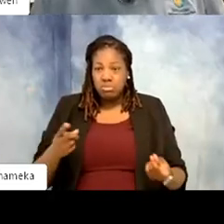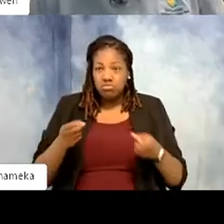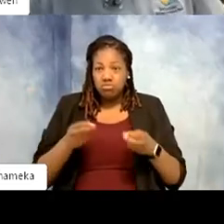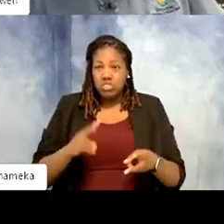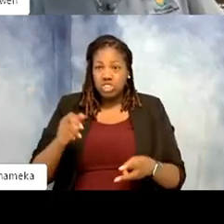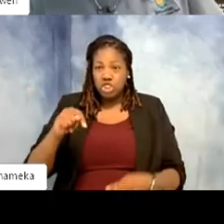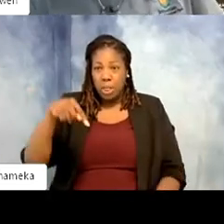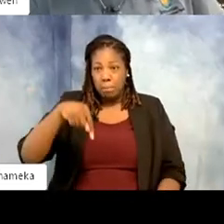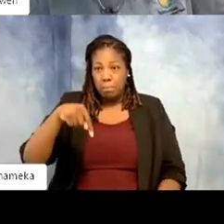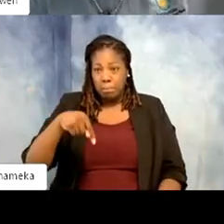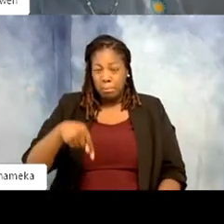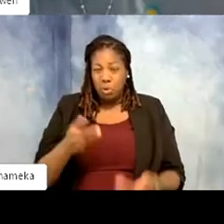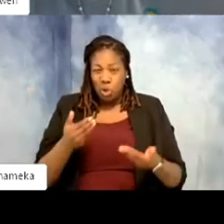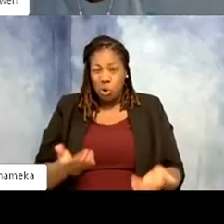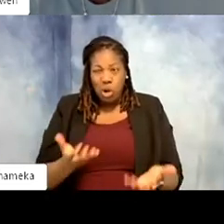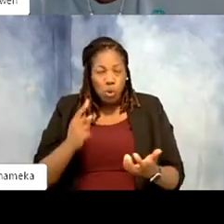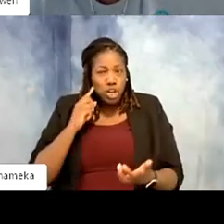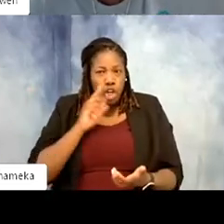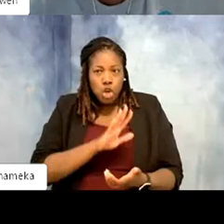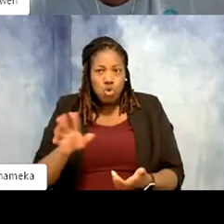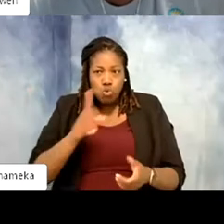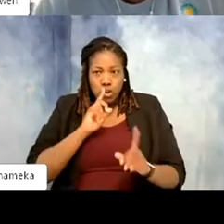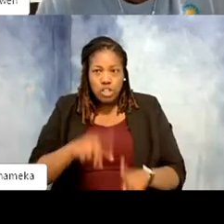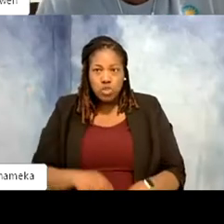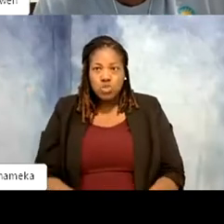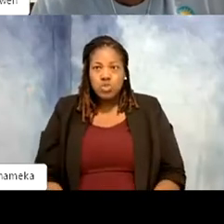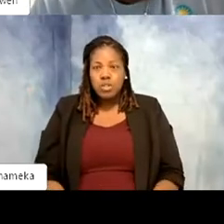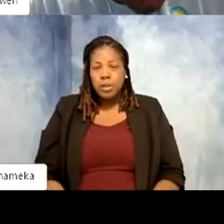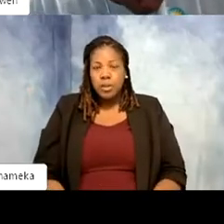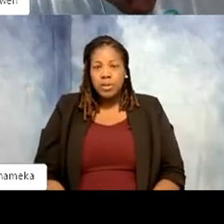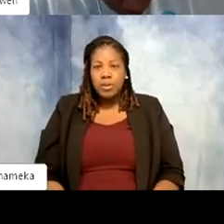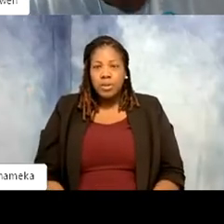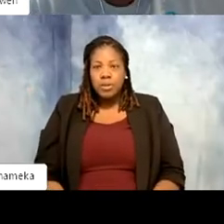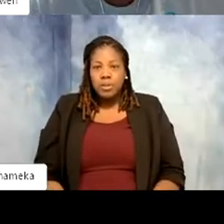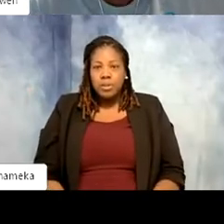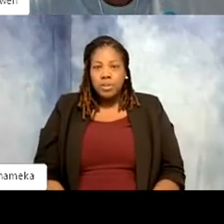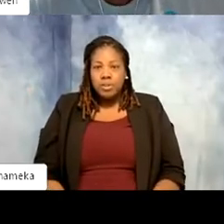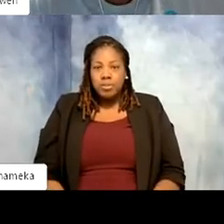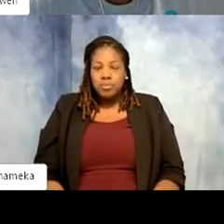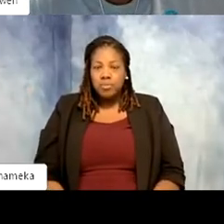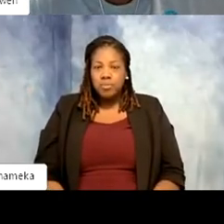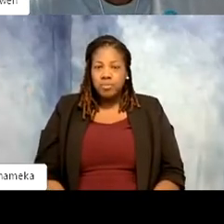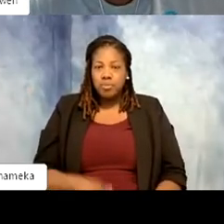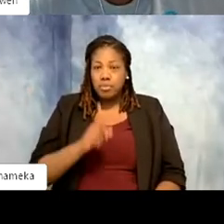the chat. I'd love to hear from you all, because I imagine a lot has changed. And you've watched